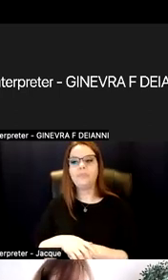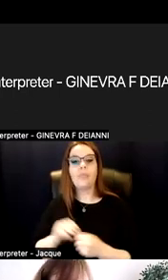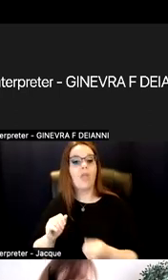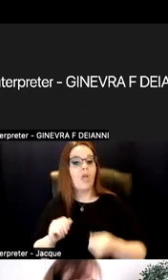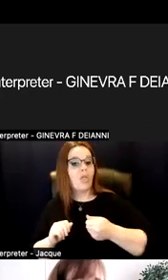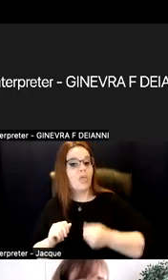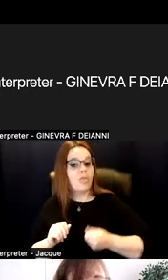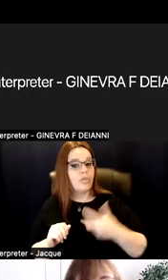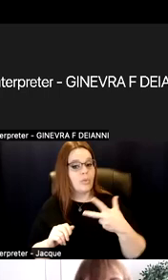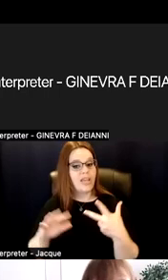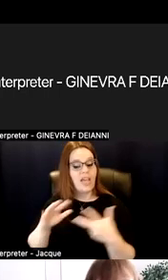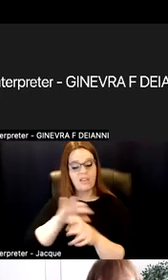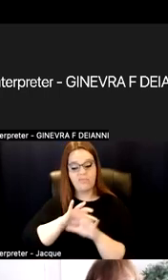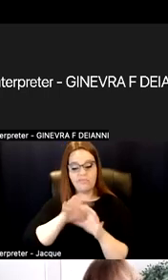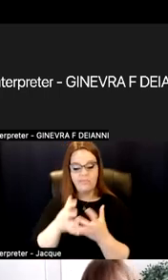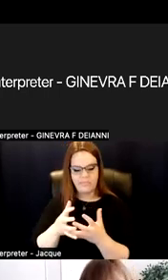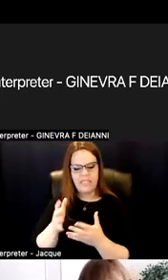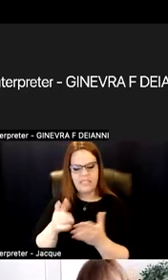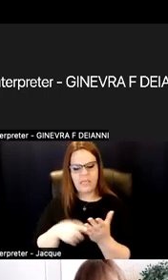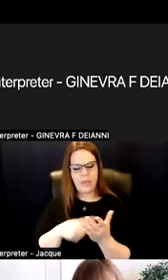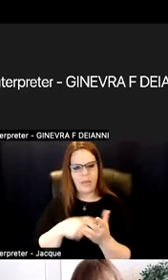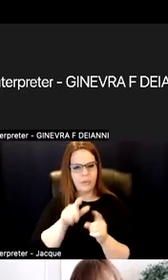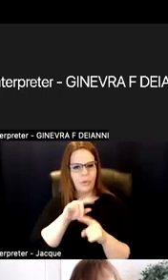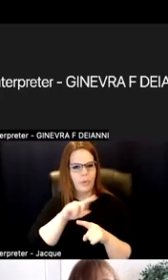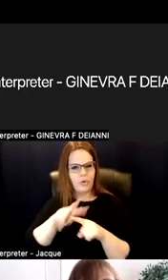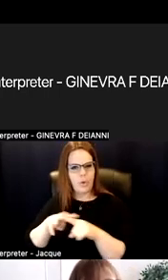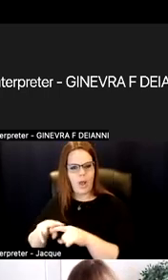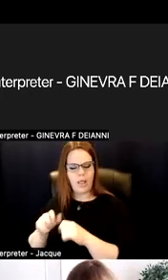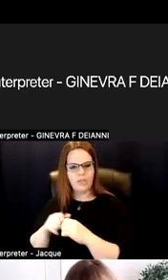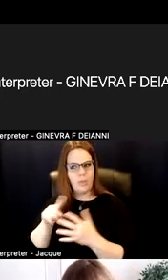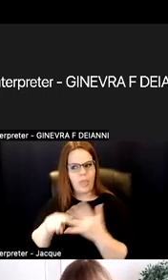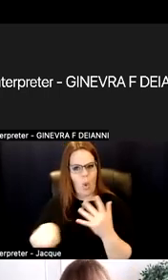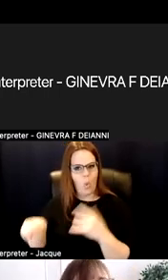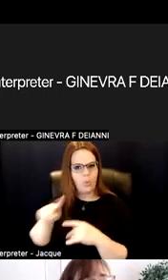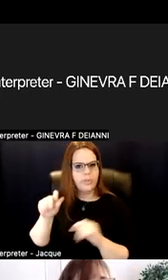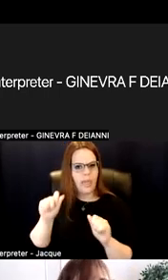And sometimes the terminology with those umbrellas can be a little different, but they kind of get